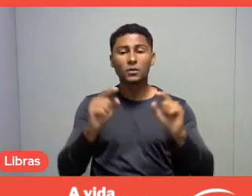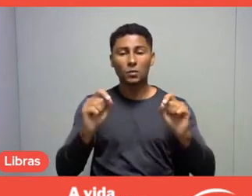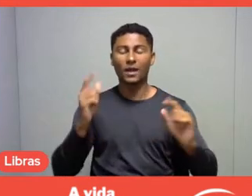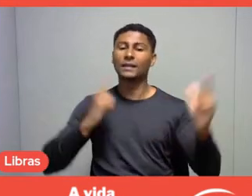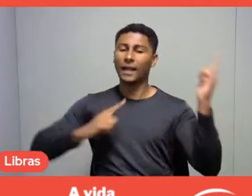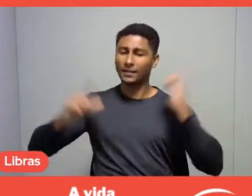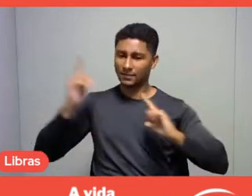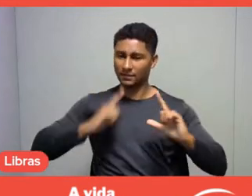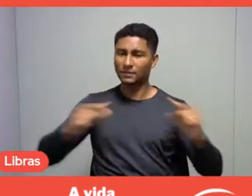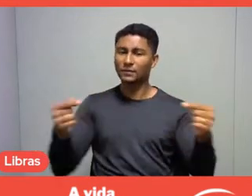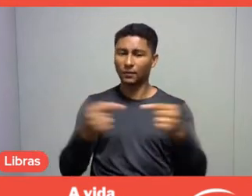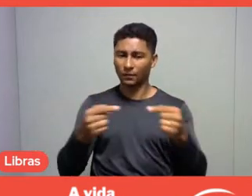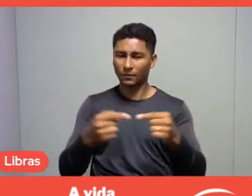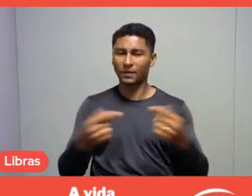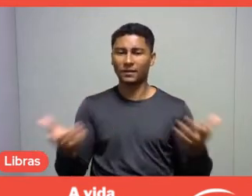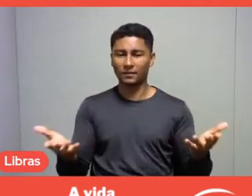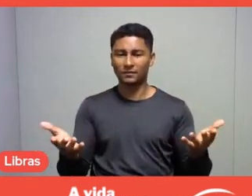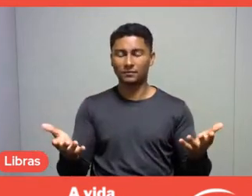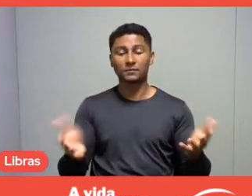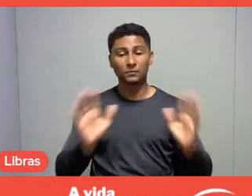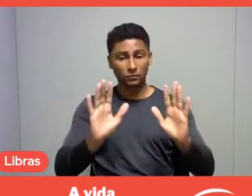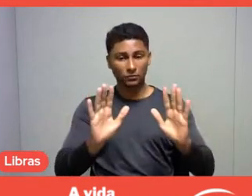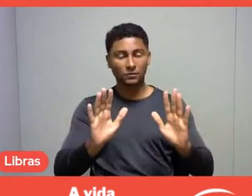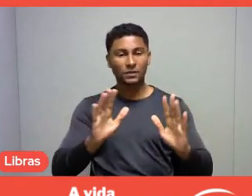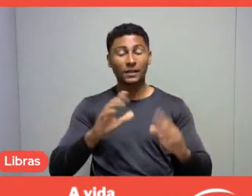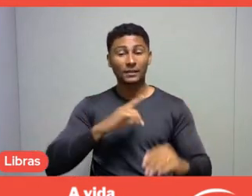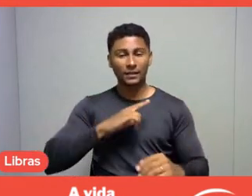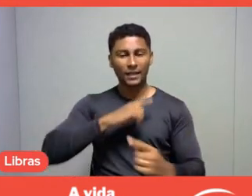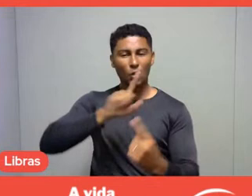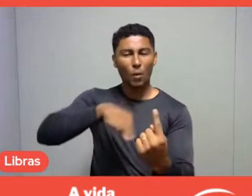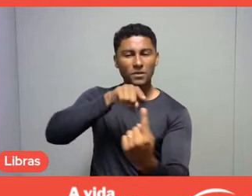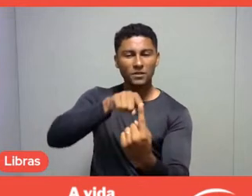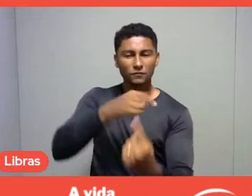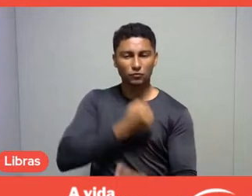I would like to quickly highlight Goal 3: Good Health and Well-Being,